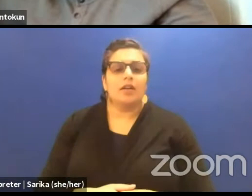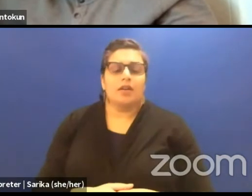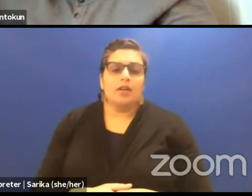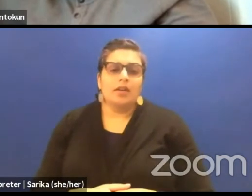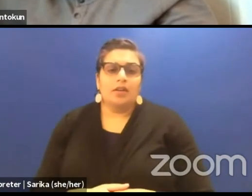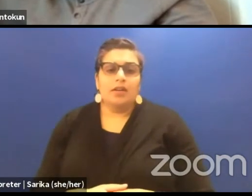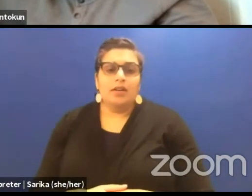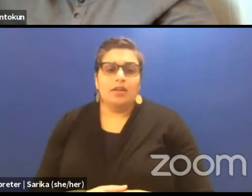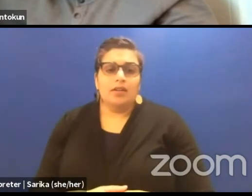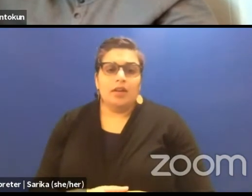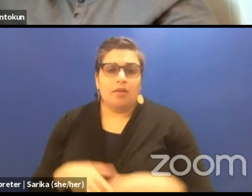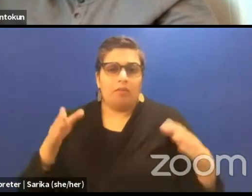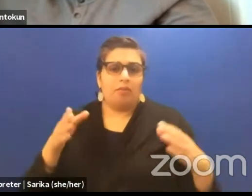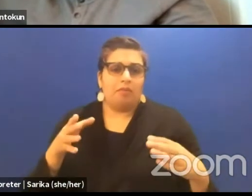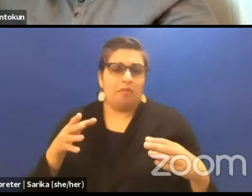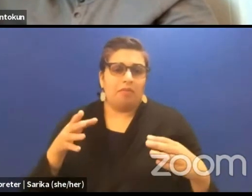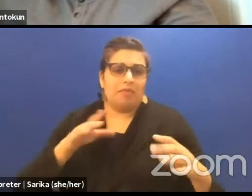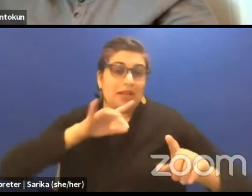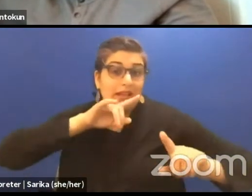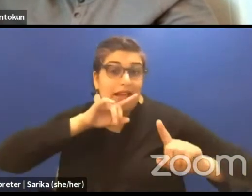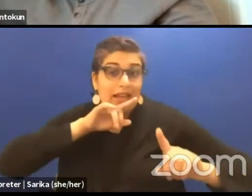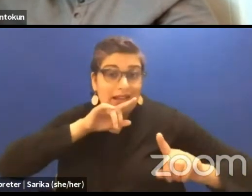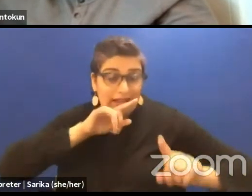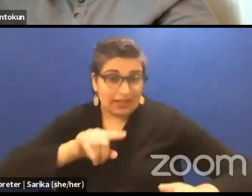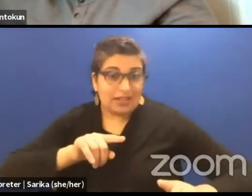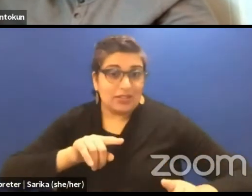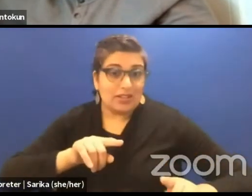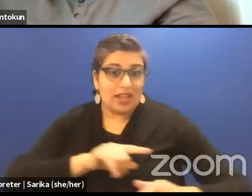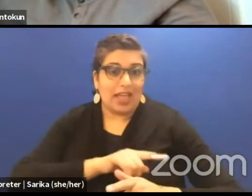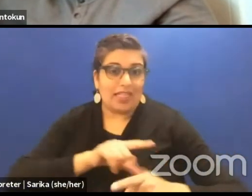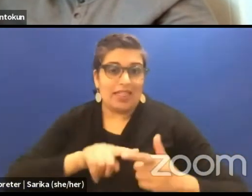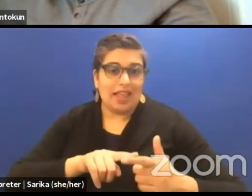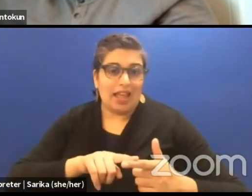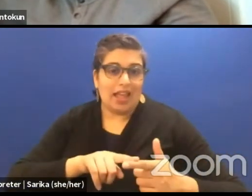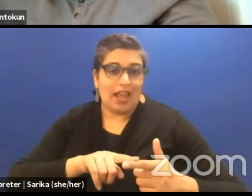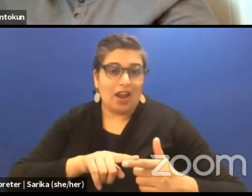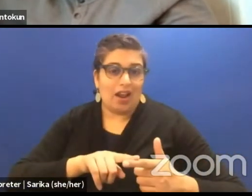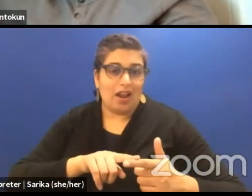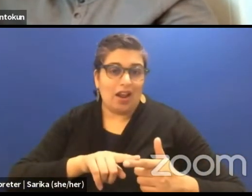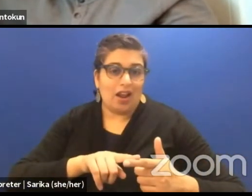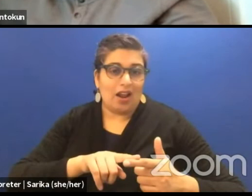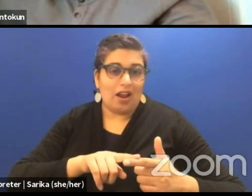We'll just allow you to answer to that and then we come again after that.